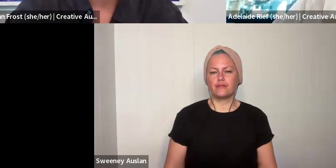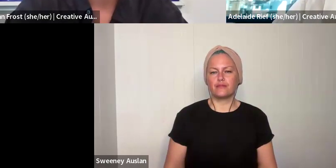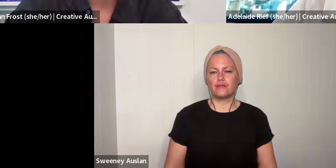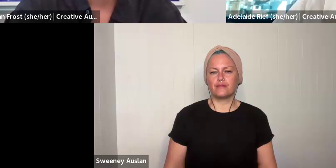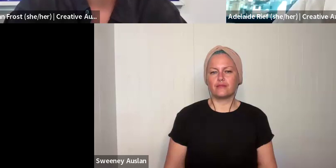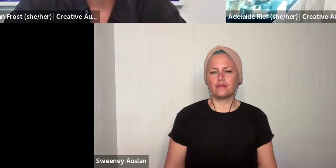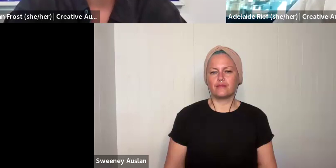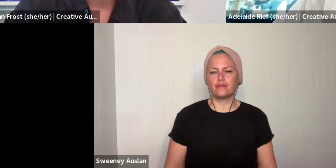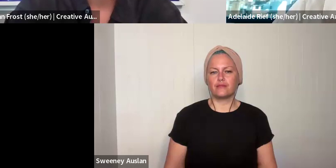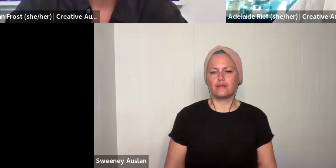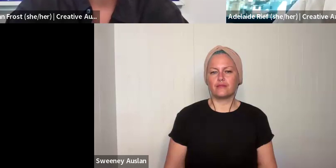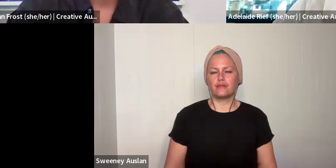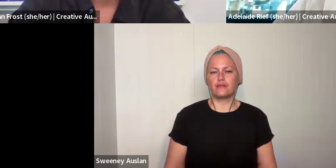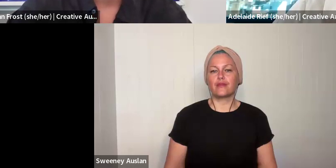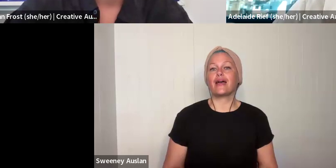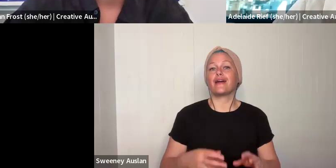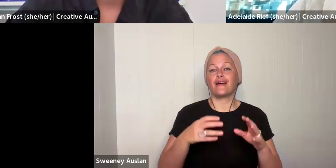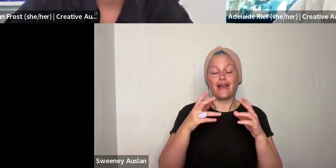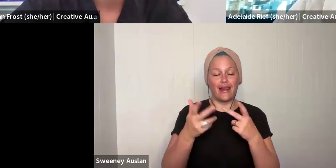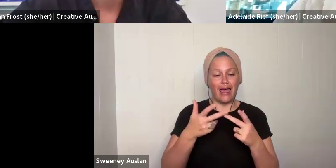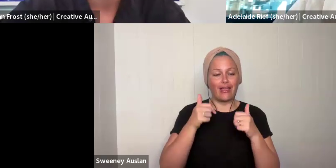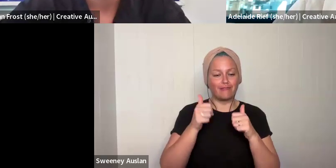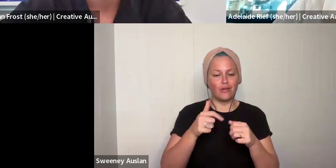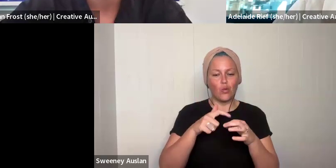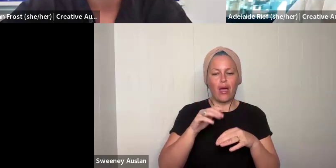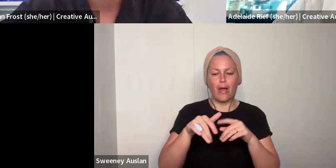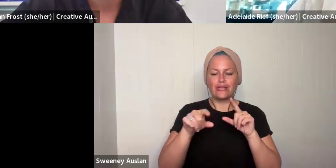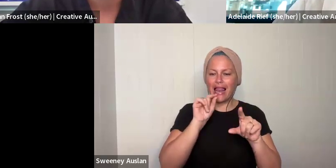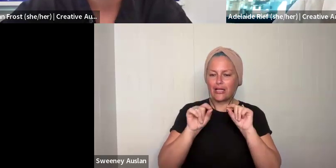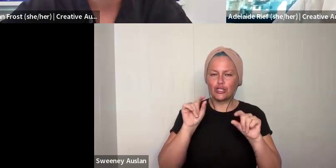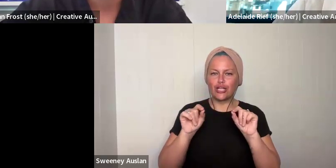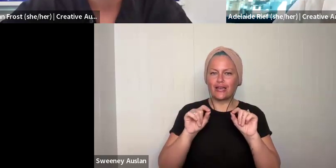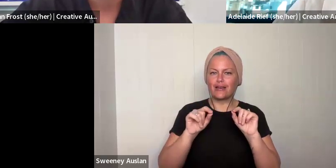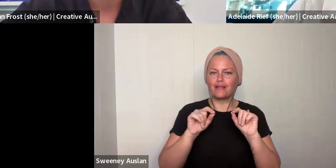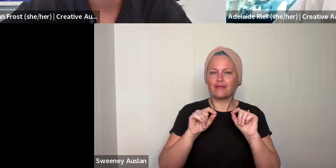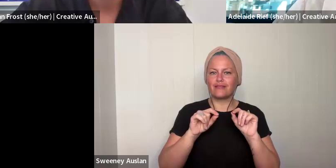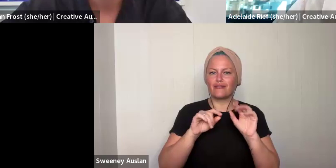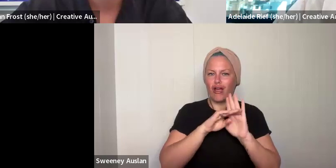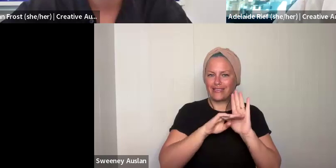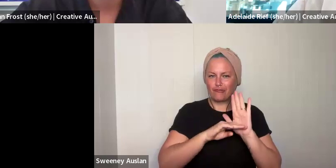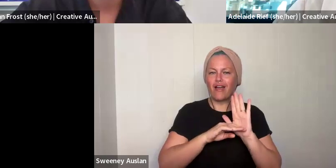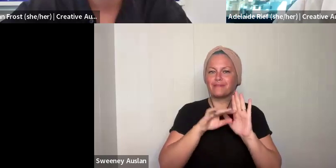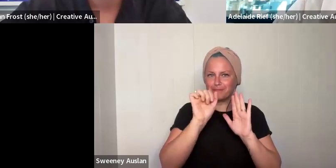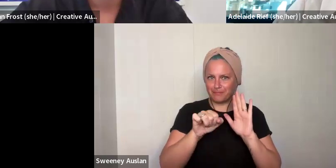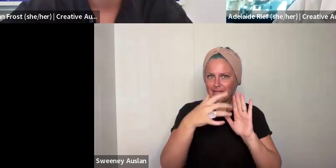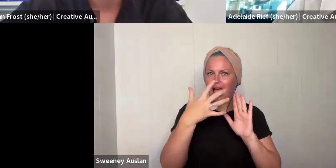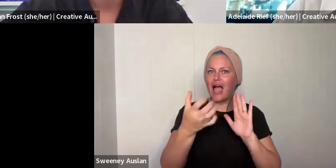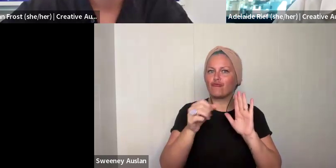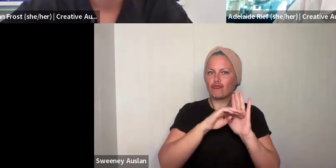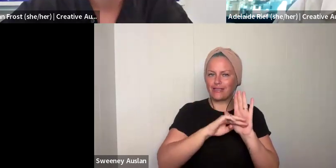creative leadership program. Another great question about selection criteria. Yes, there are selection criteria for